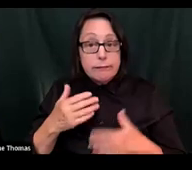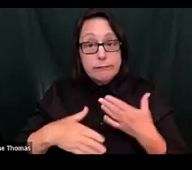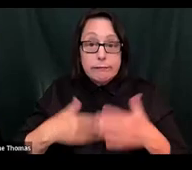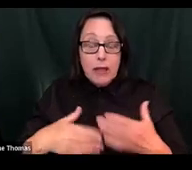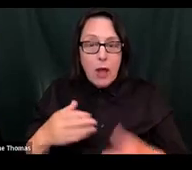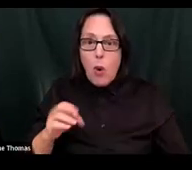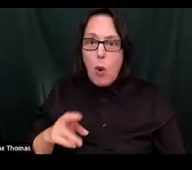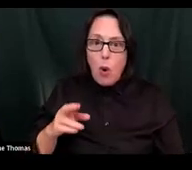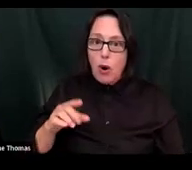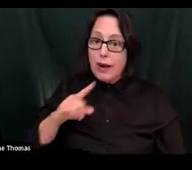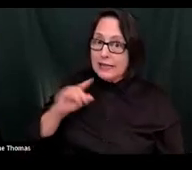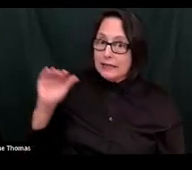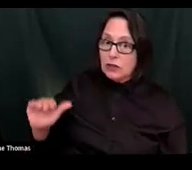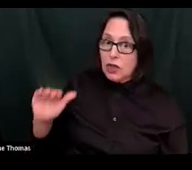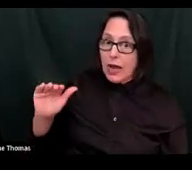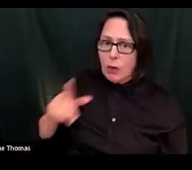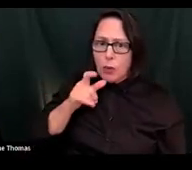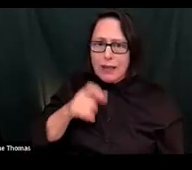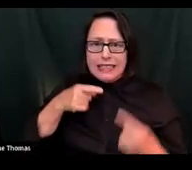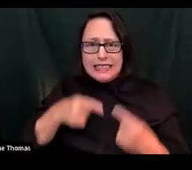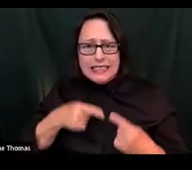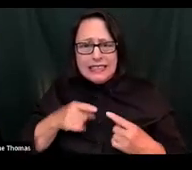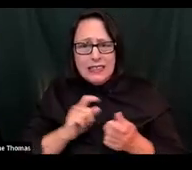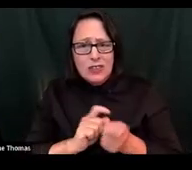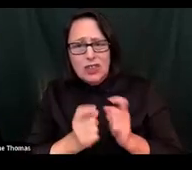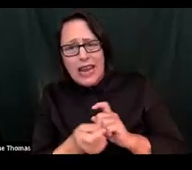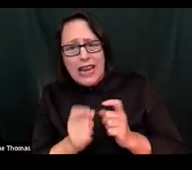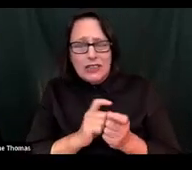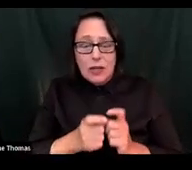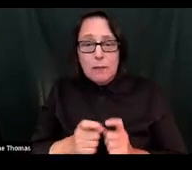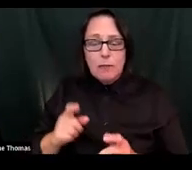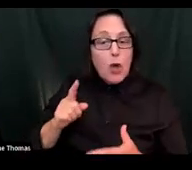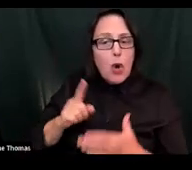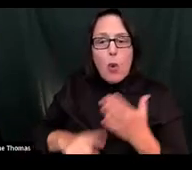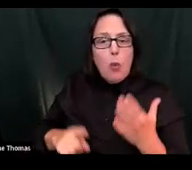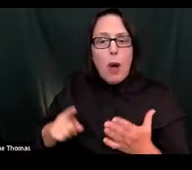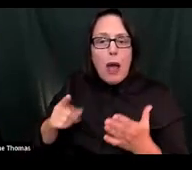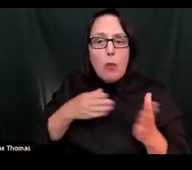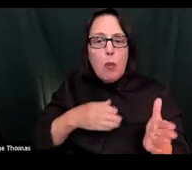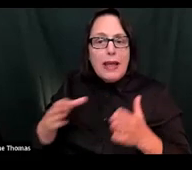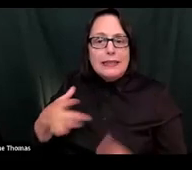a very difficult time with change. The use of their sensory channels. Which ones are working